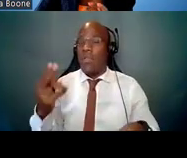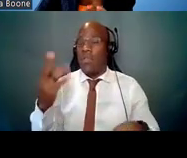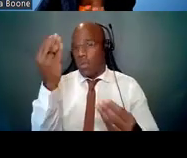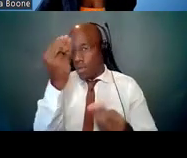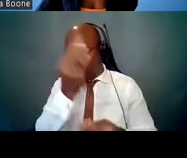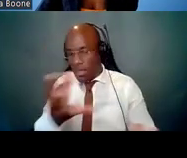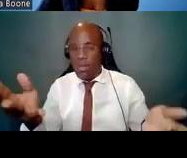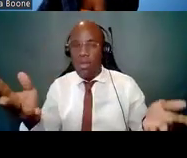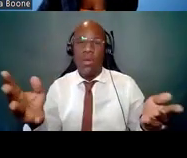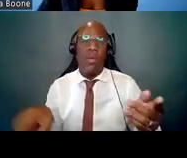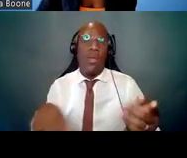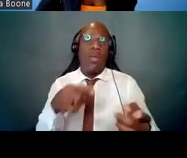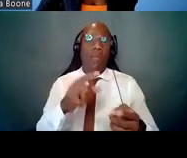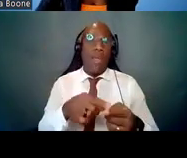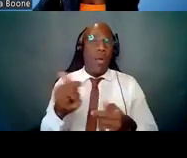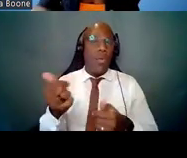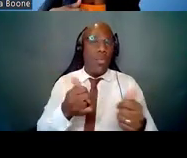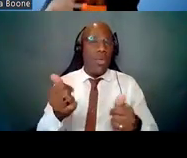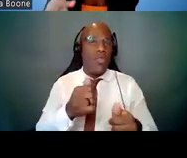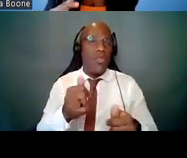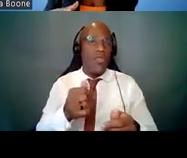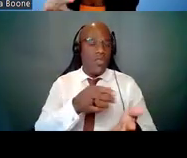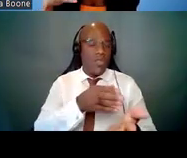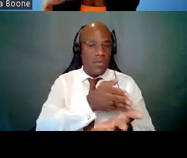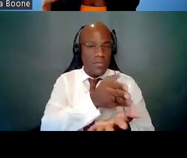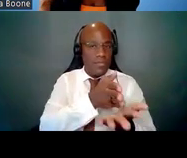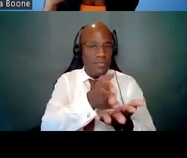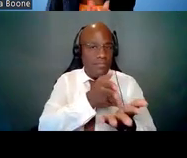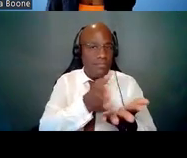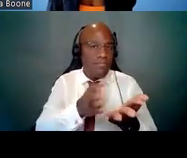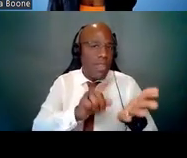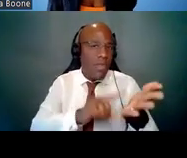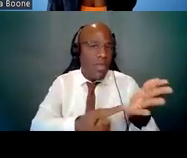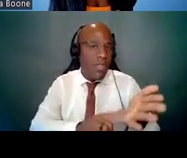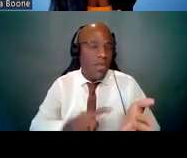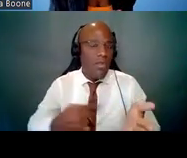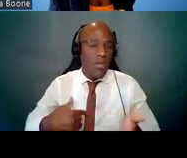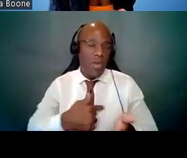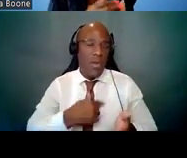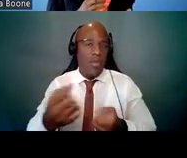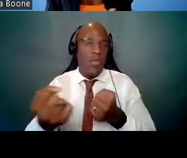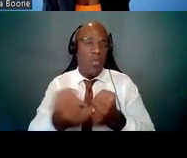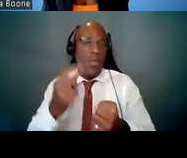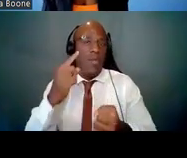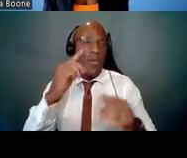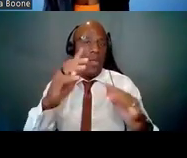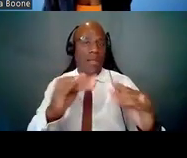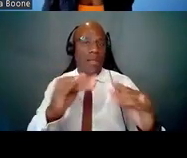within the extramural community. So you'd want to make sure that you're getting up-to-date information on a regular basis,